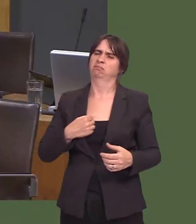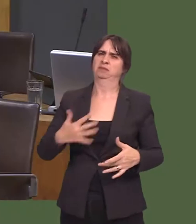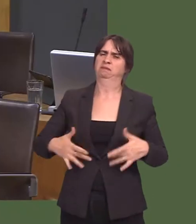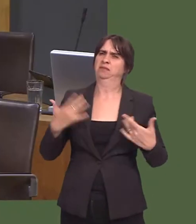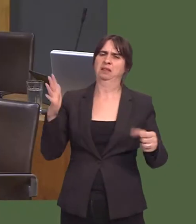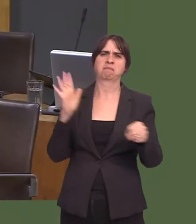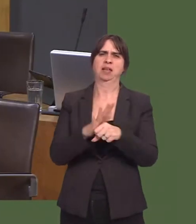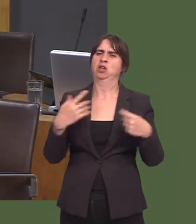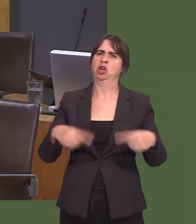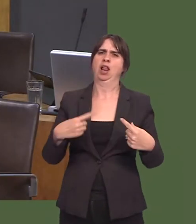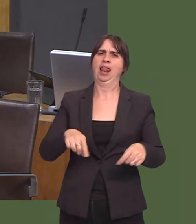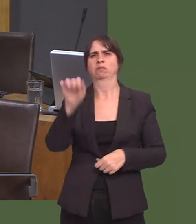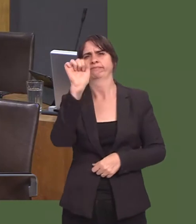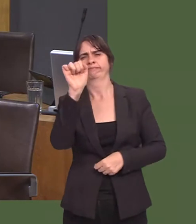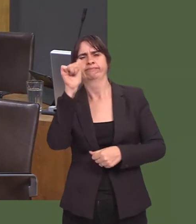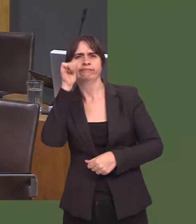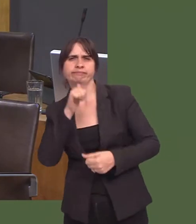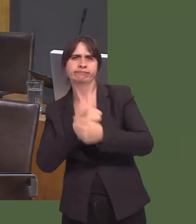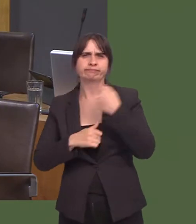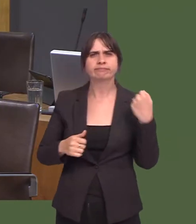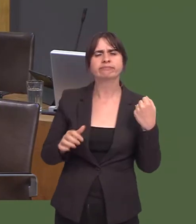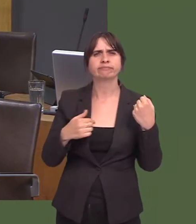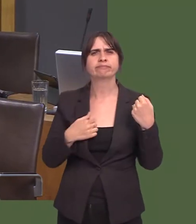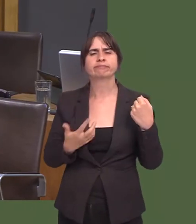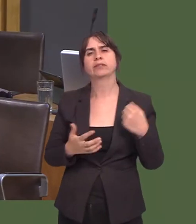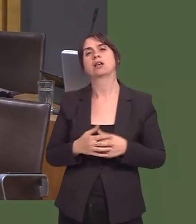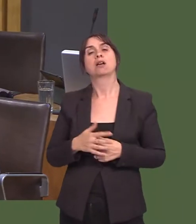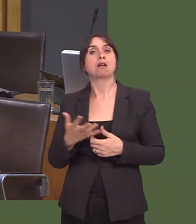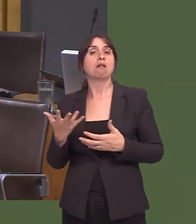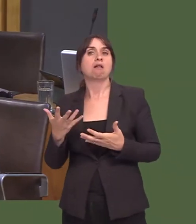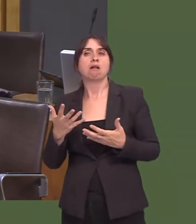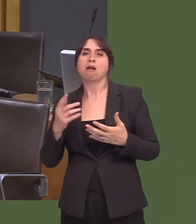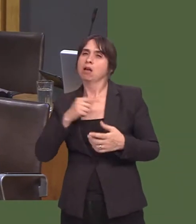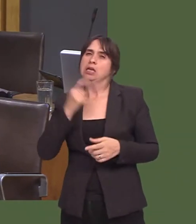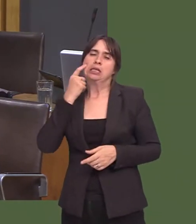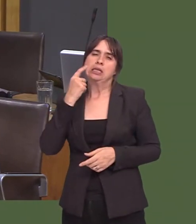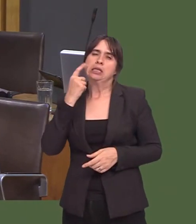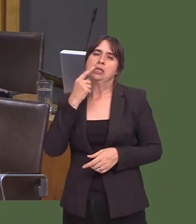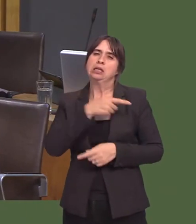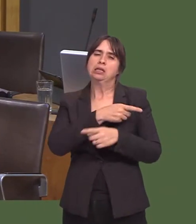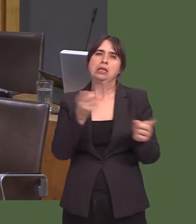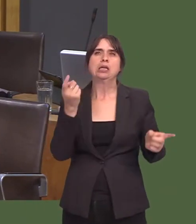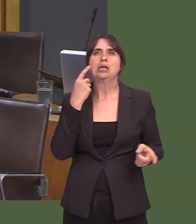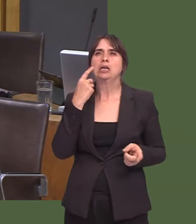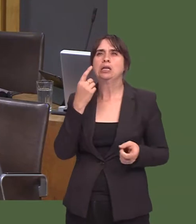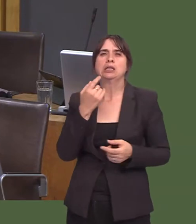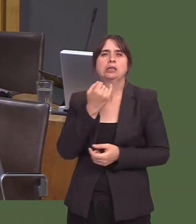this several times in this Chamber as far too many of them target the very vulnerable, and far too many of the very vulnerable are taken advantage of.